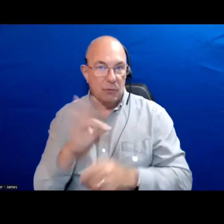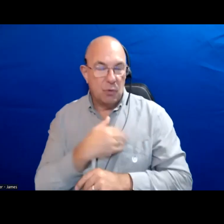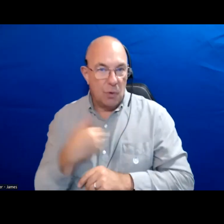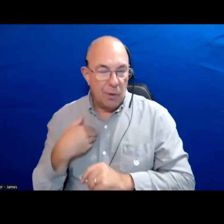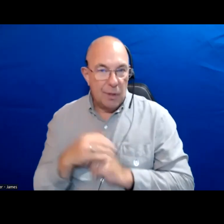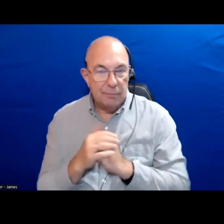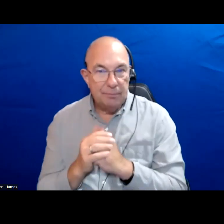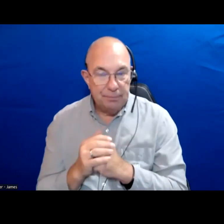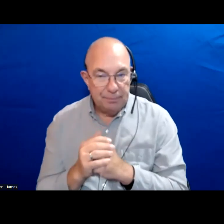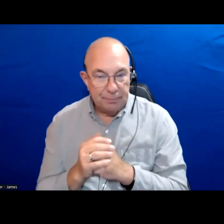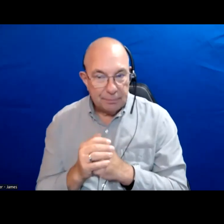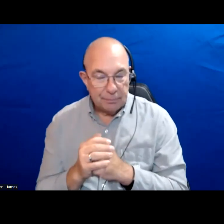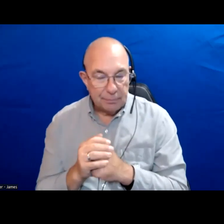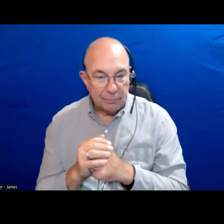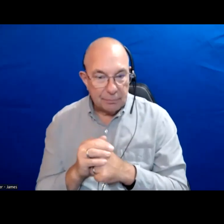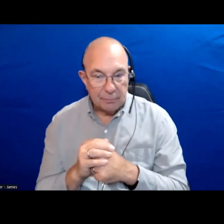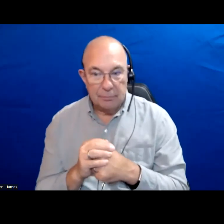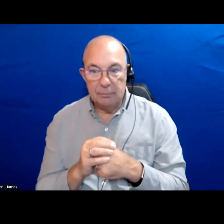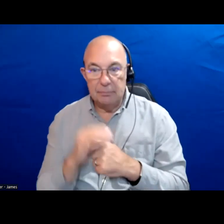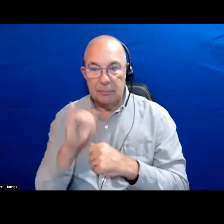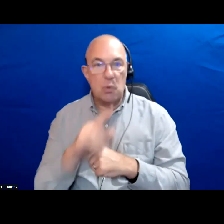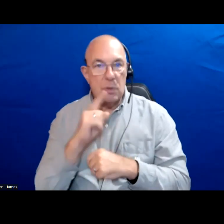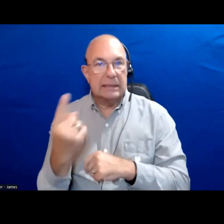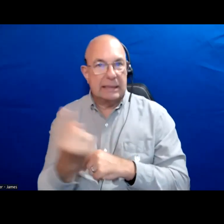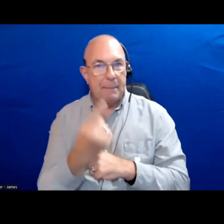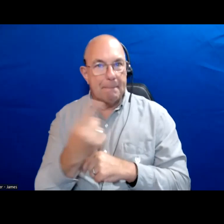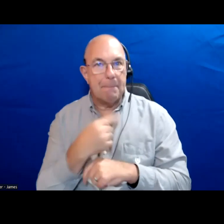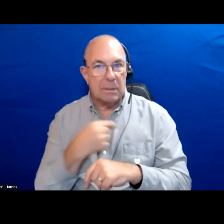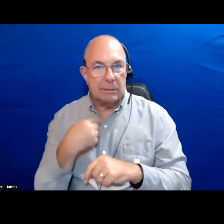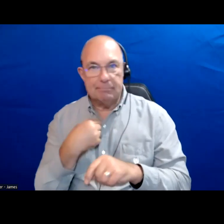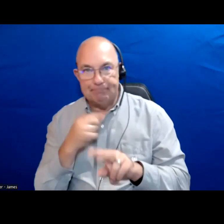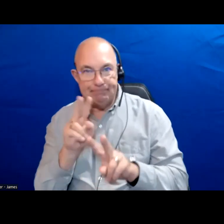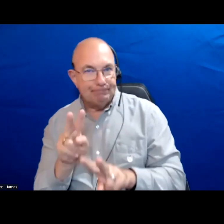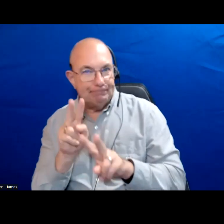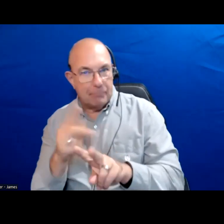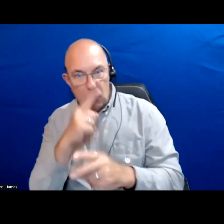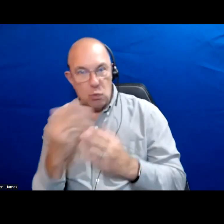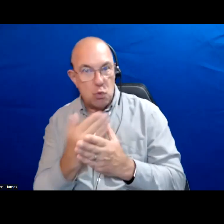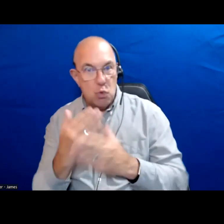Any new mayor this is certainly something we would be looking for the new mayor to support.